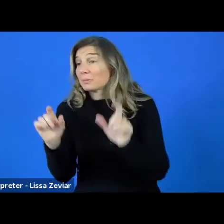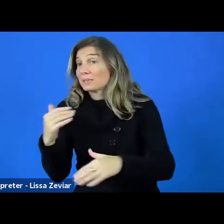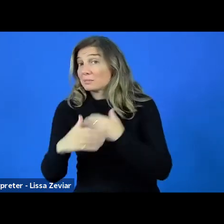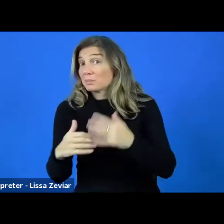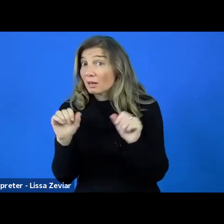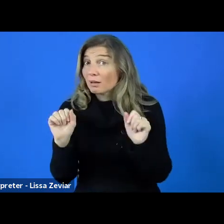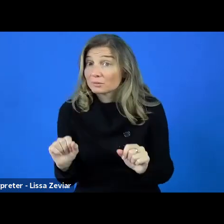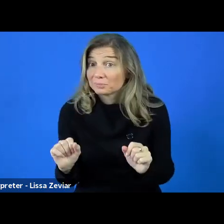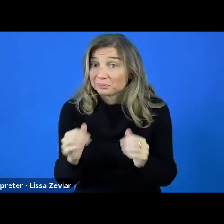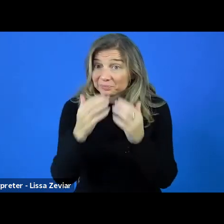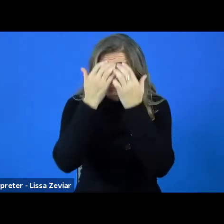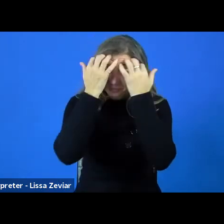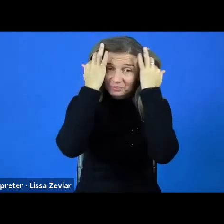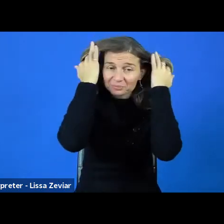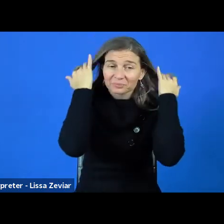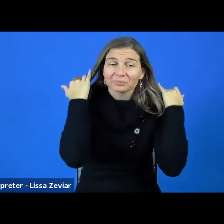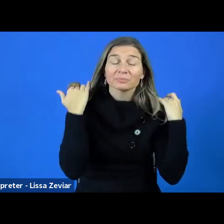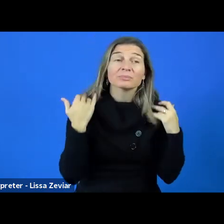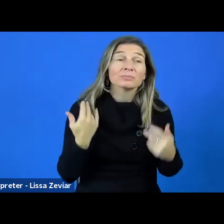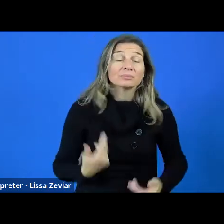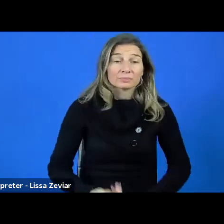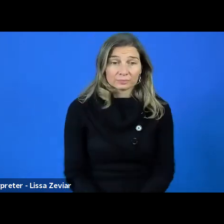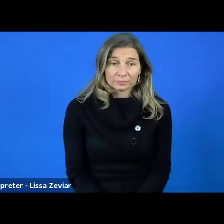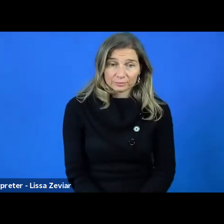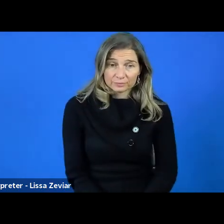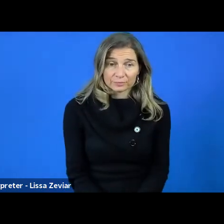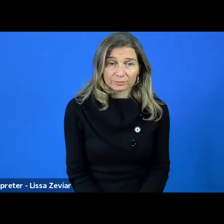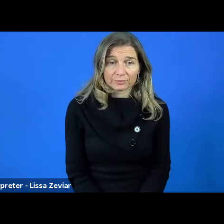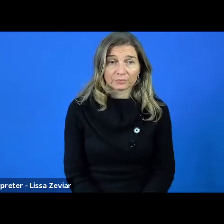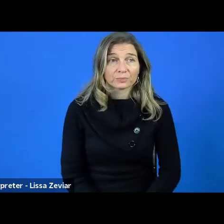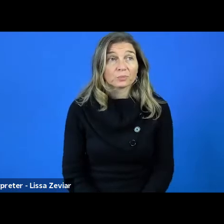Then the last one, we concentrate the most on today,